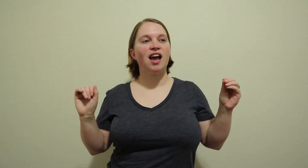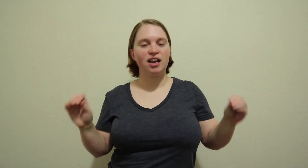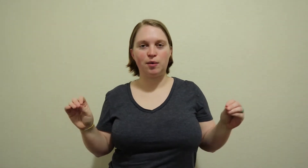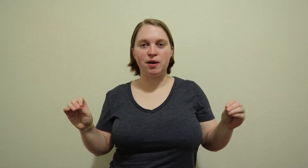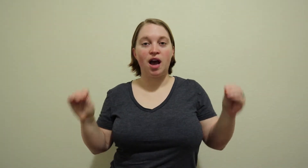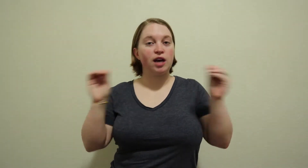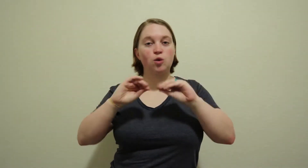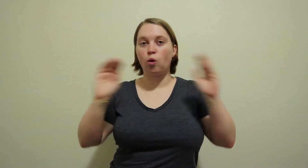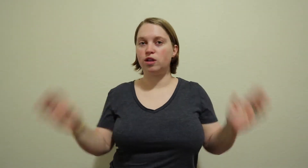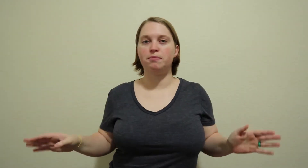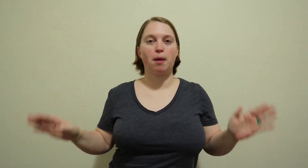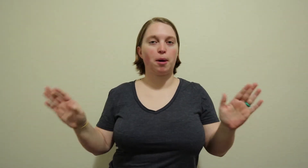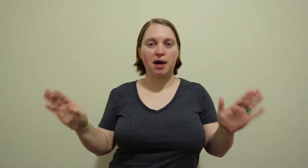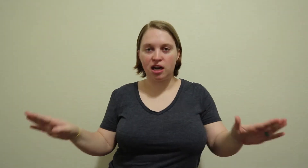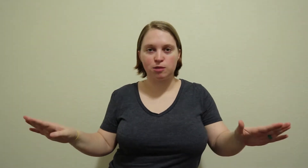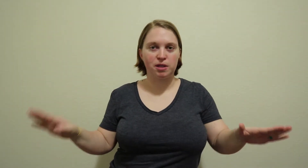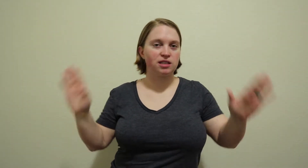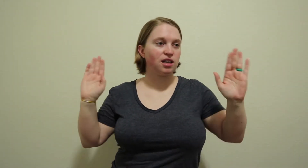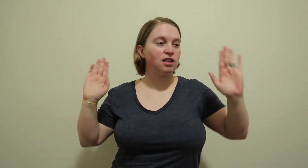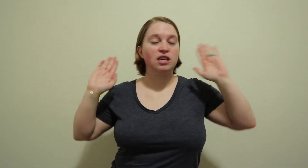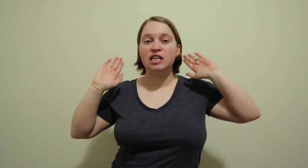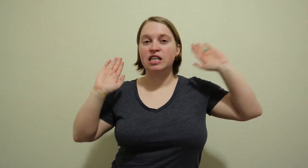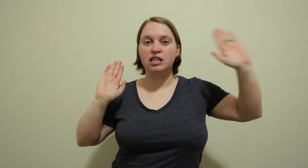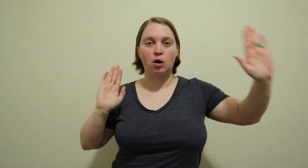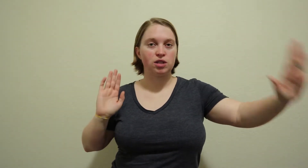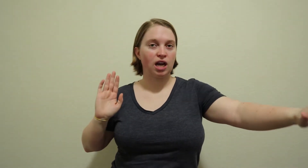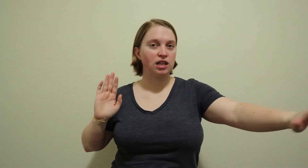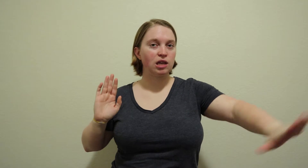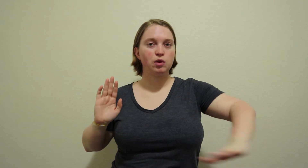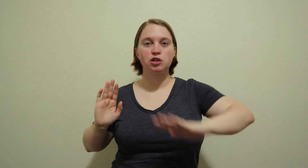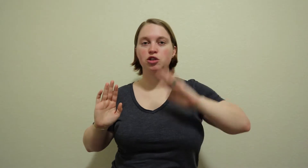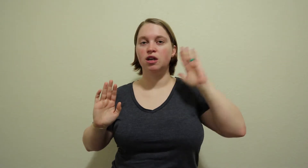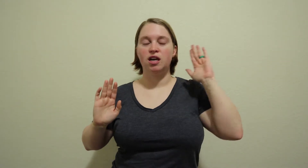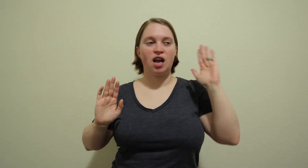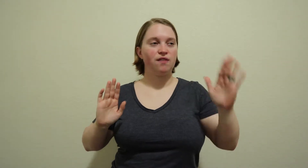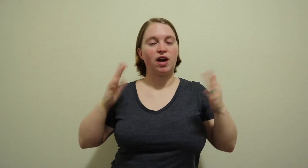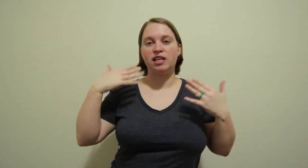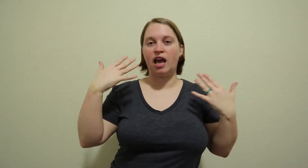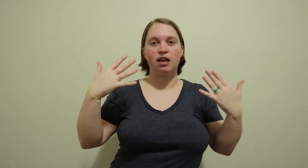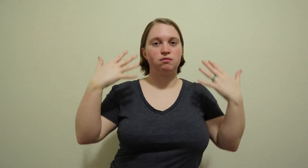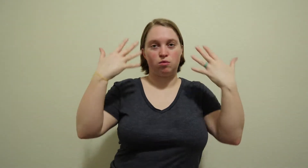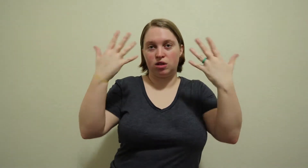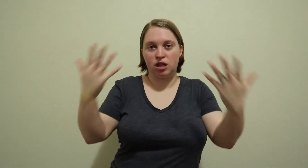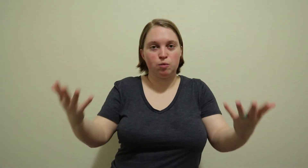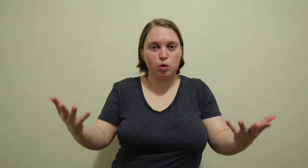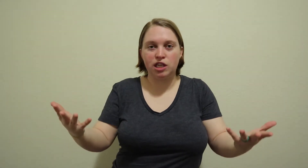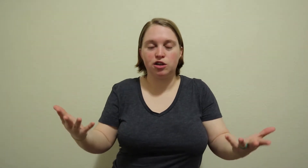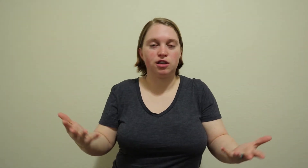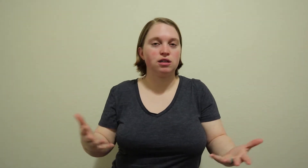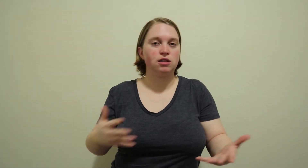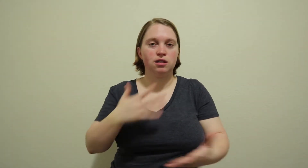Anyway I told him about my husband, I said he knows sign language if I can't like read your